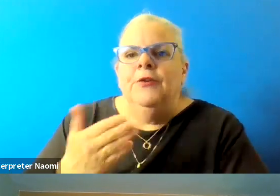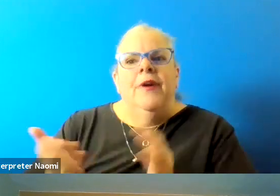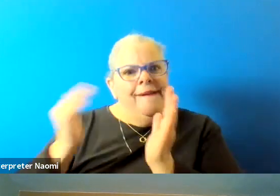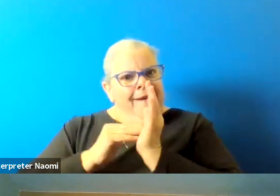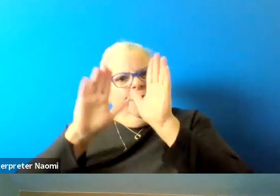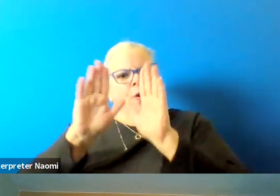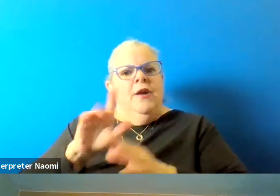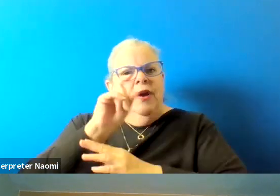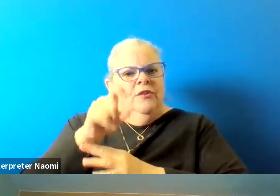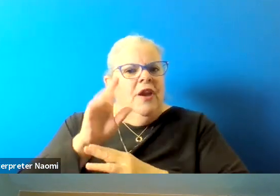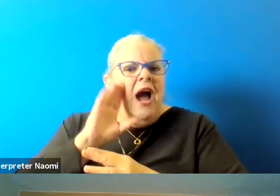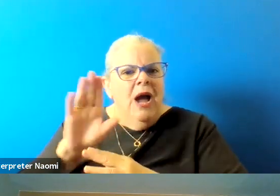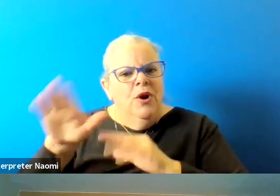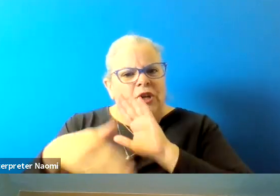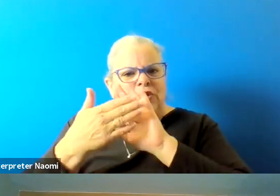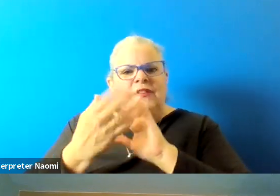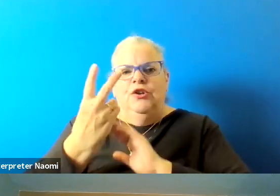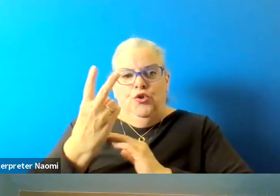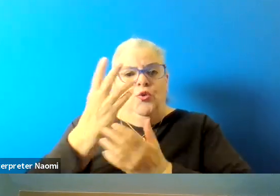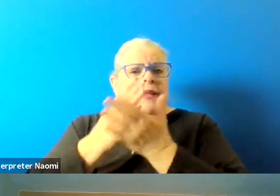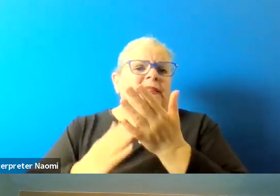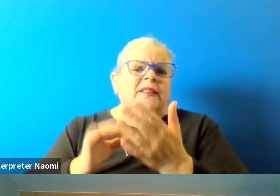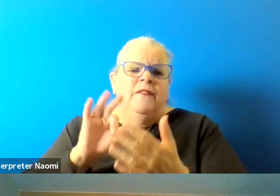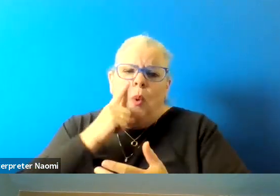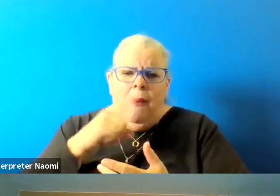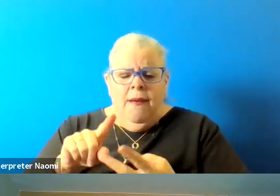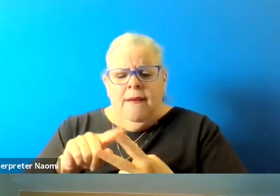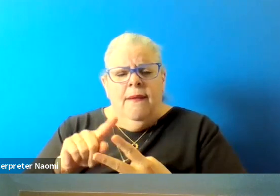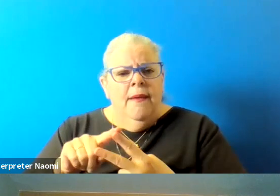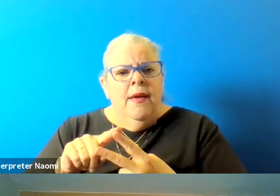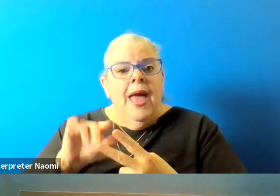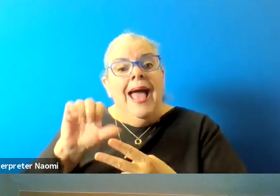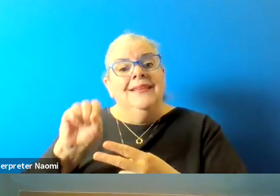I'm going to kind of address it in two pieces, if you will, as a business owner with,